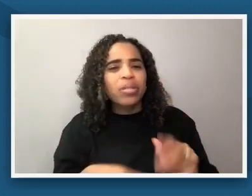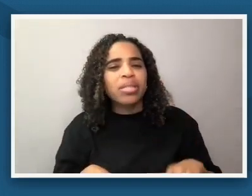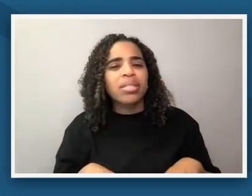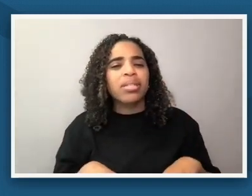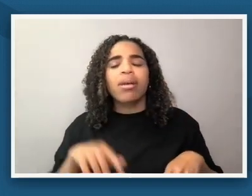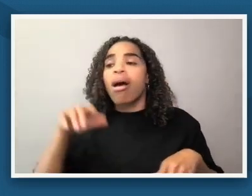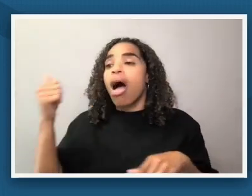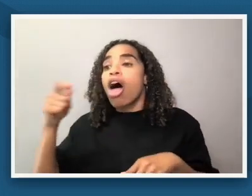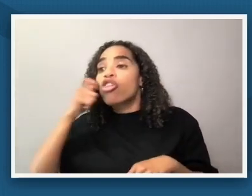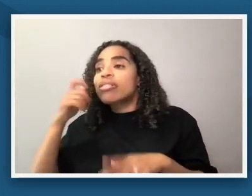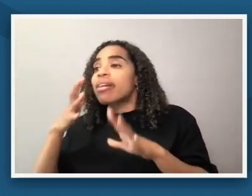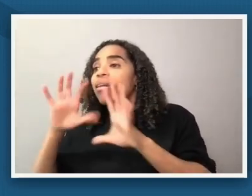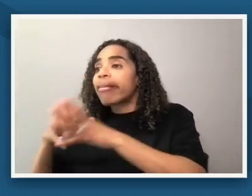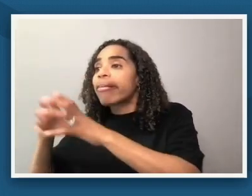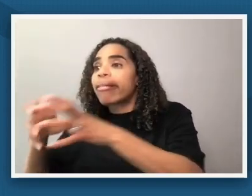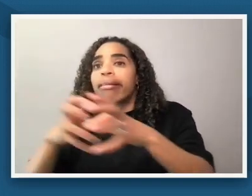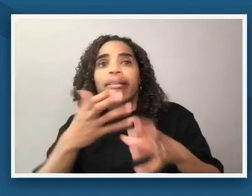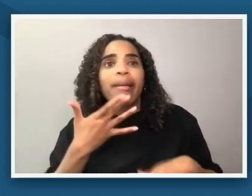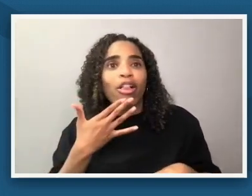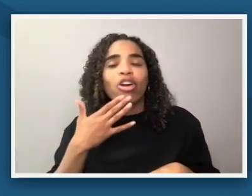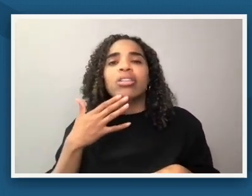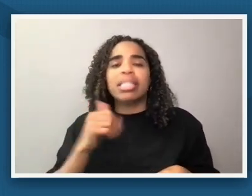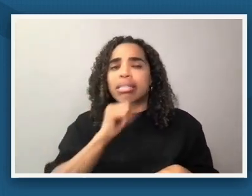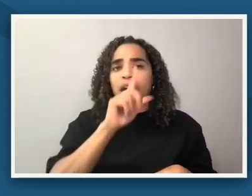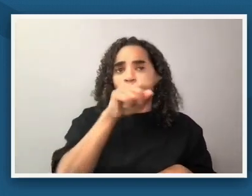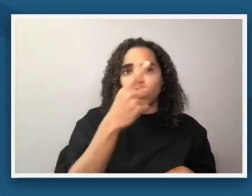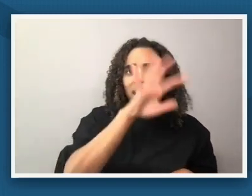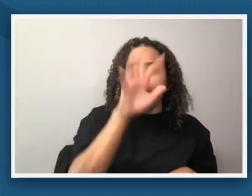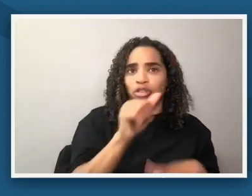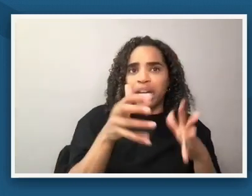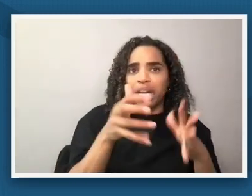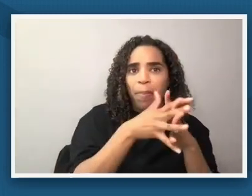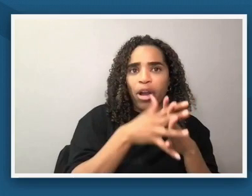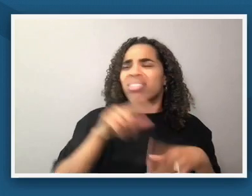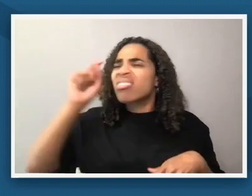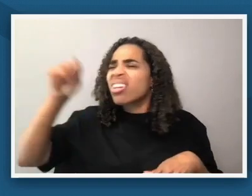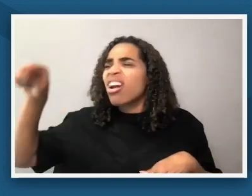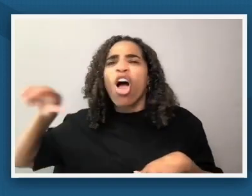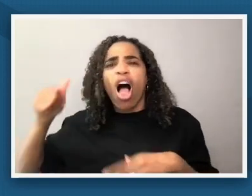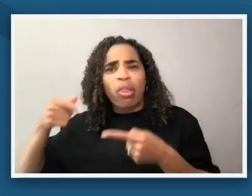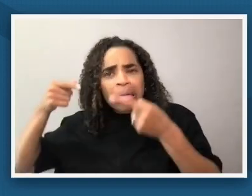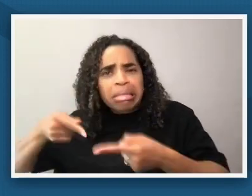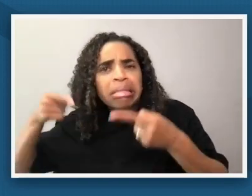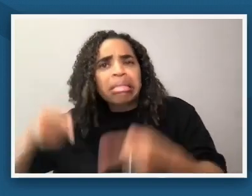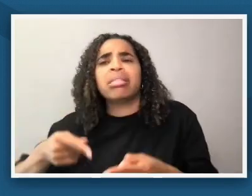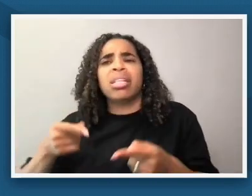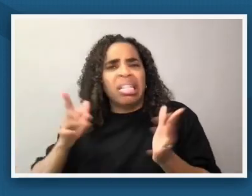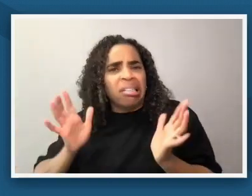races and groups of people outside of african-americans also were struggling